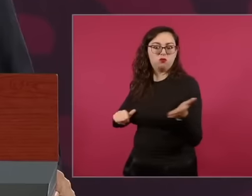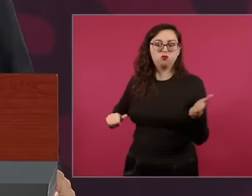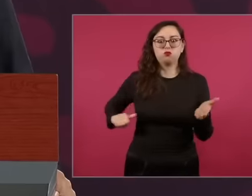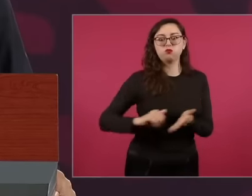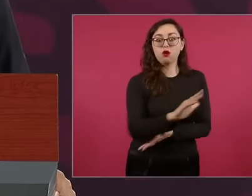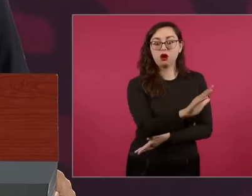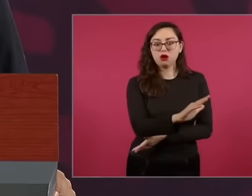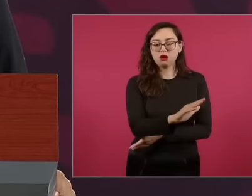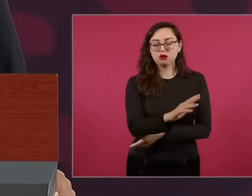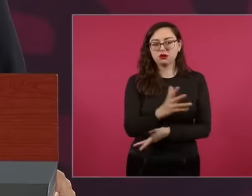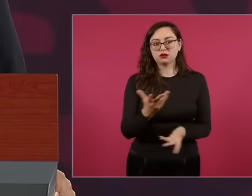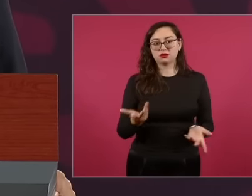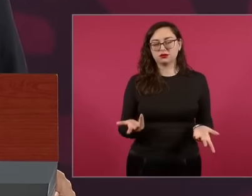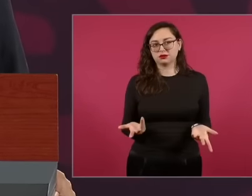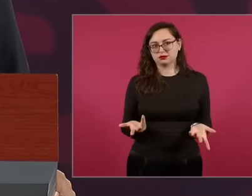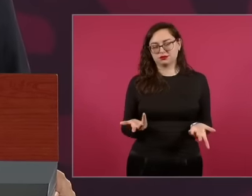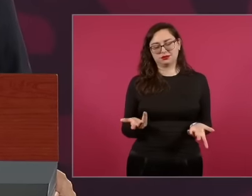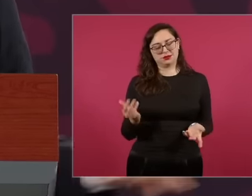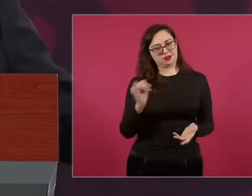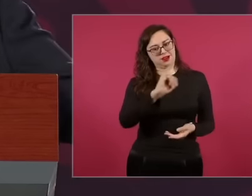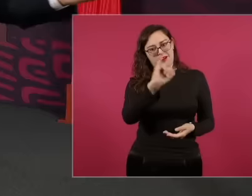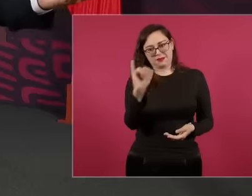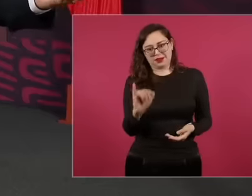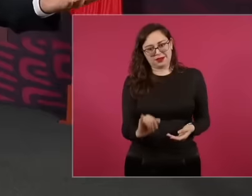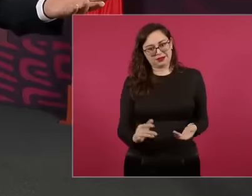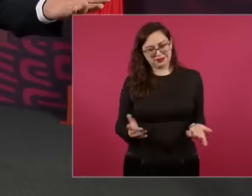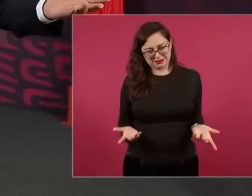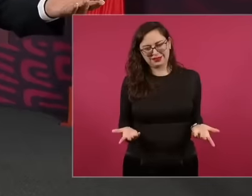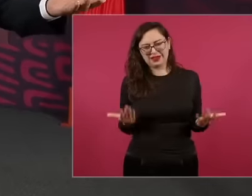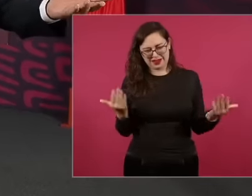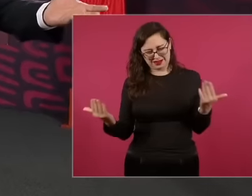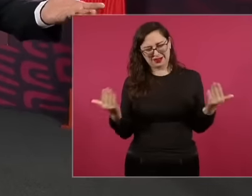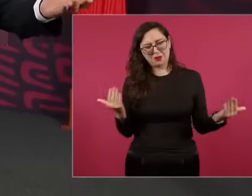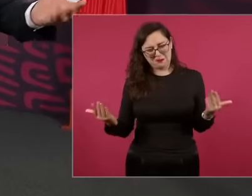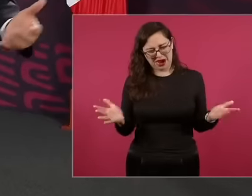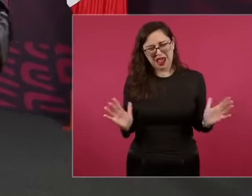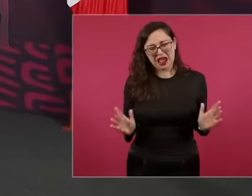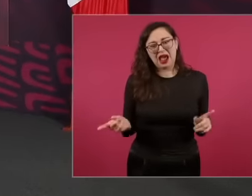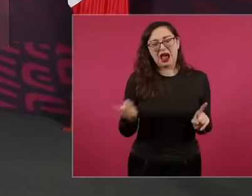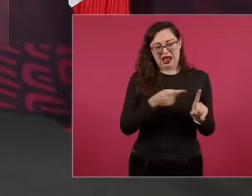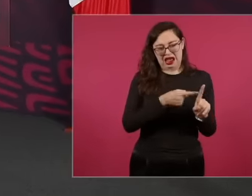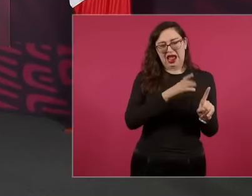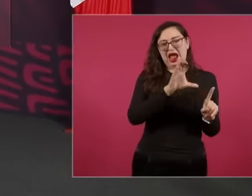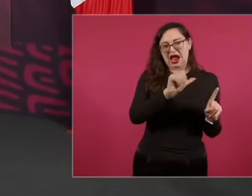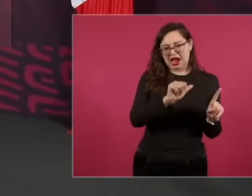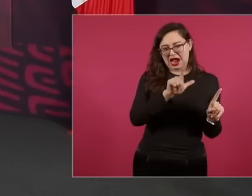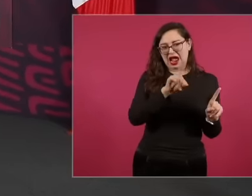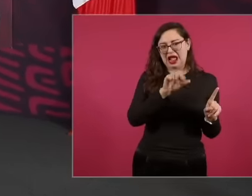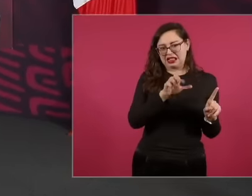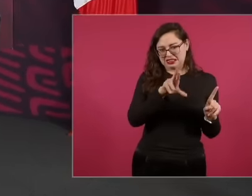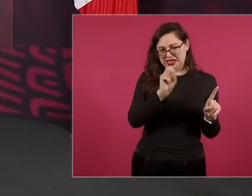Calderón did. Oh well, yes, that's what I was referring to. By the way, the electricians are pending. Sol